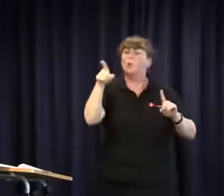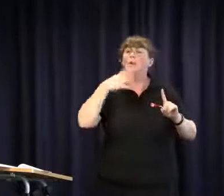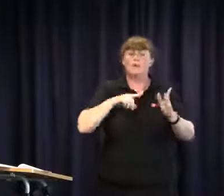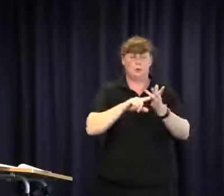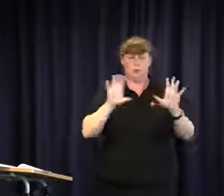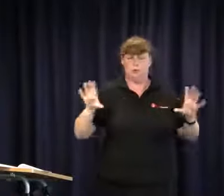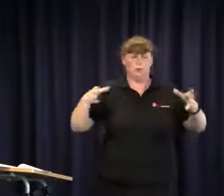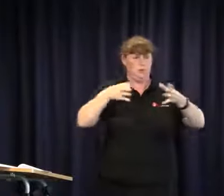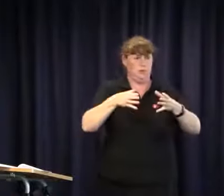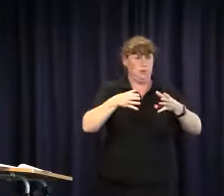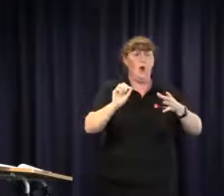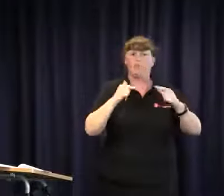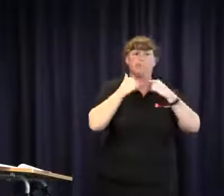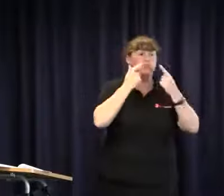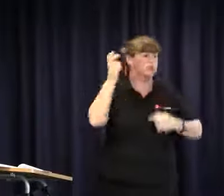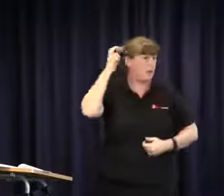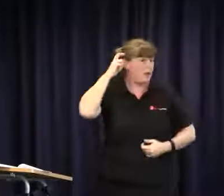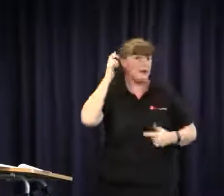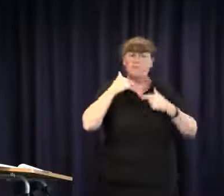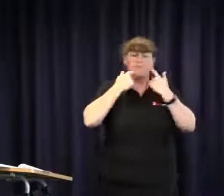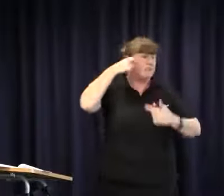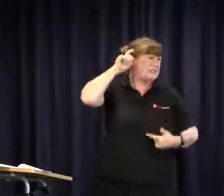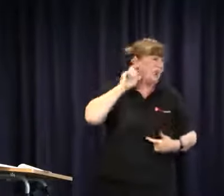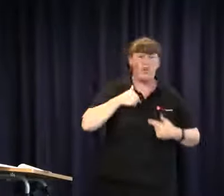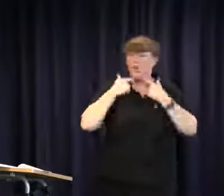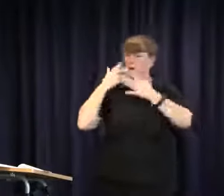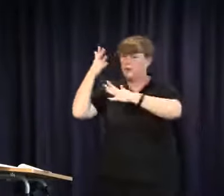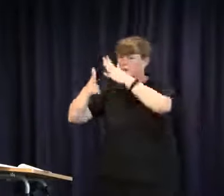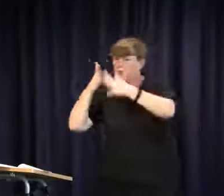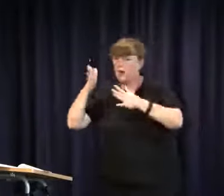do you want to see be provided for your children? Get together, discuss it. Regardless of, you